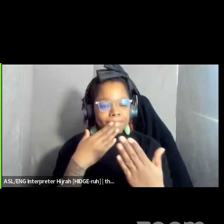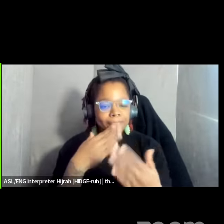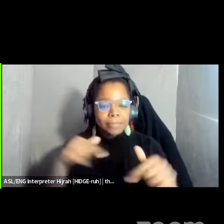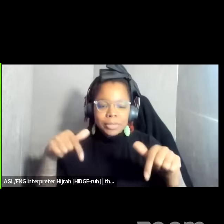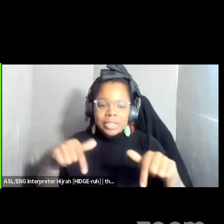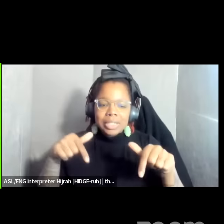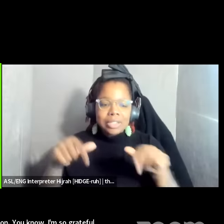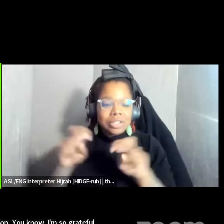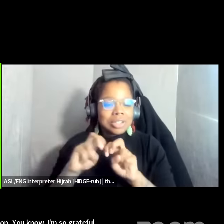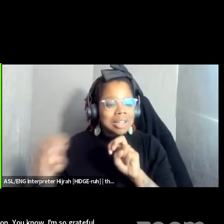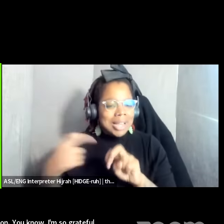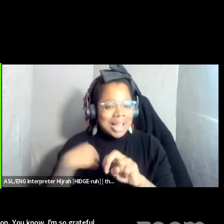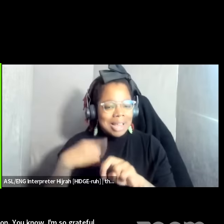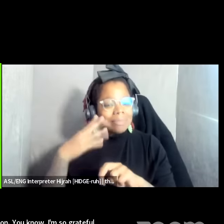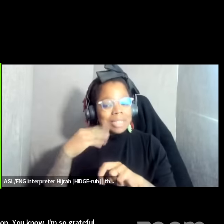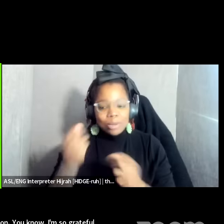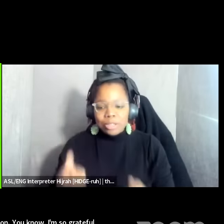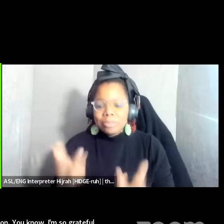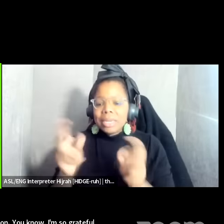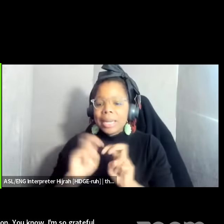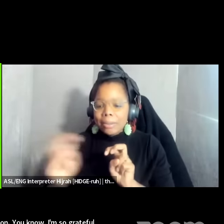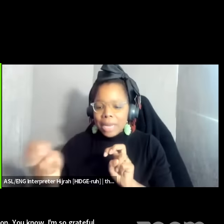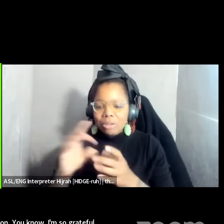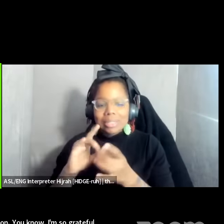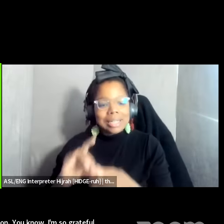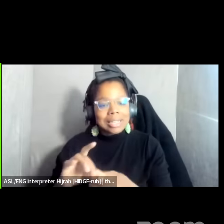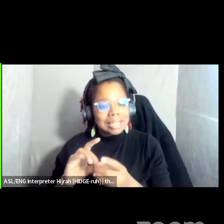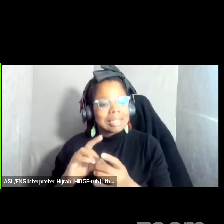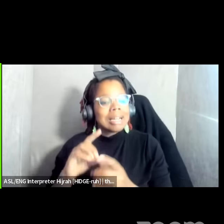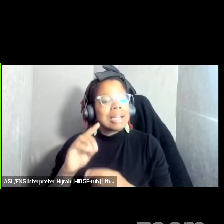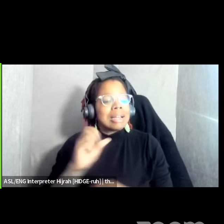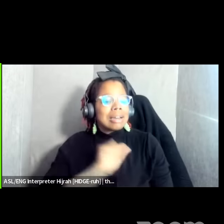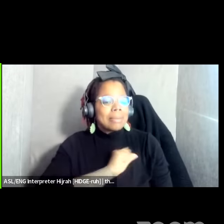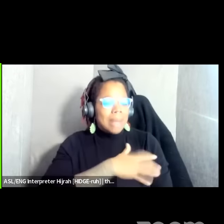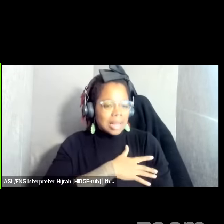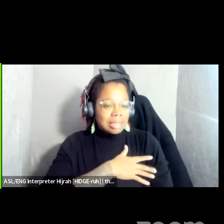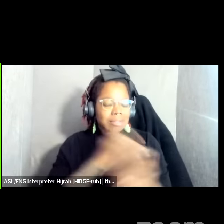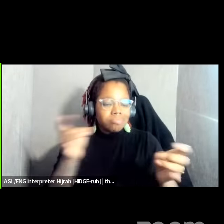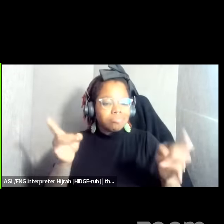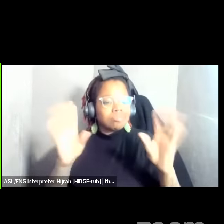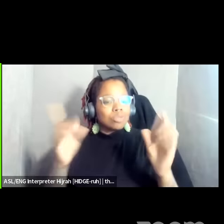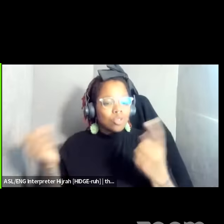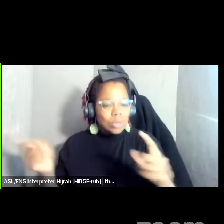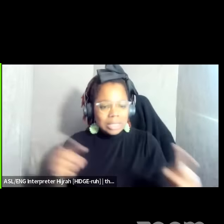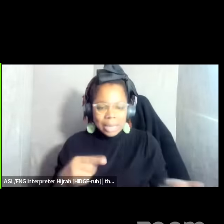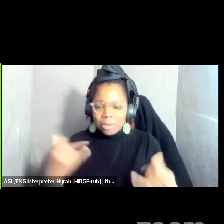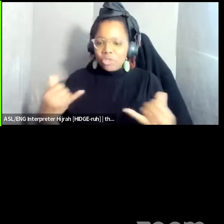many panels on um Palestine and the atrocities of what are taking place in Gaza right now but I